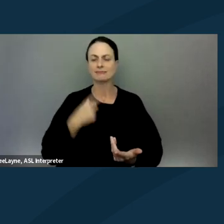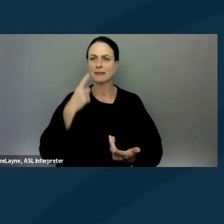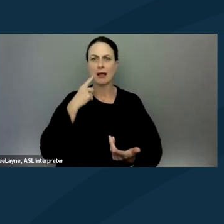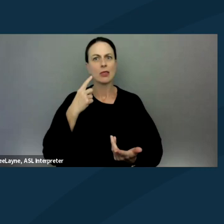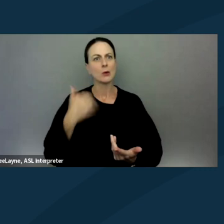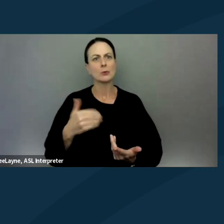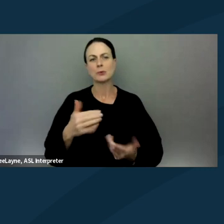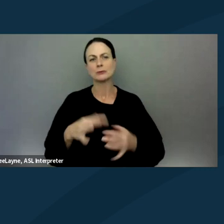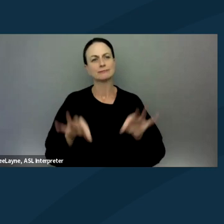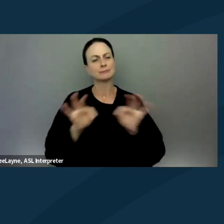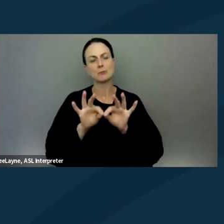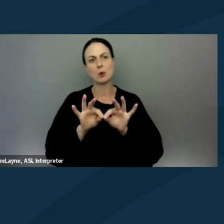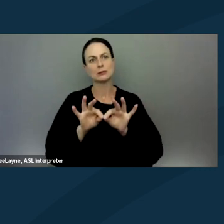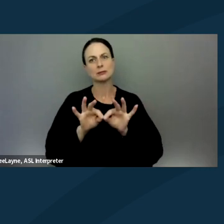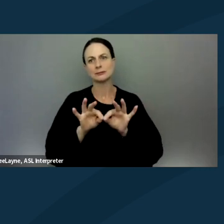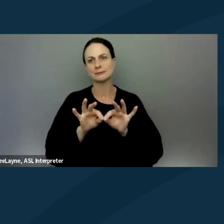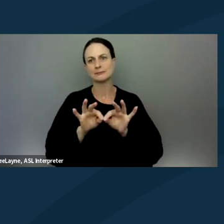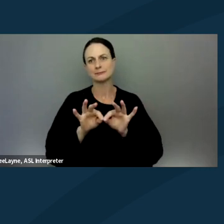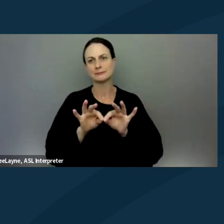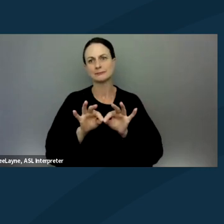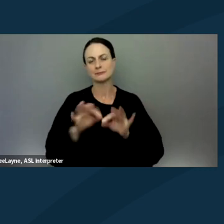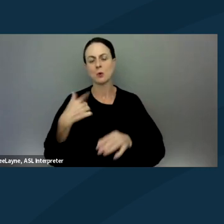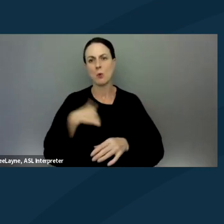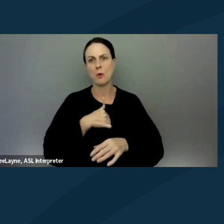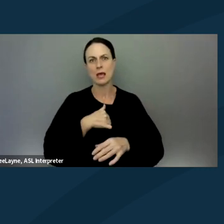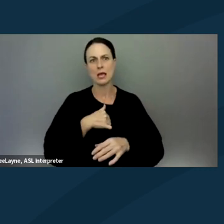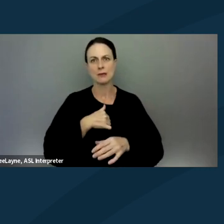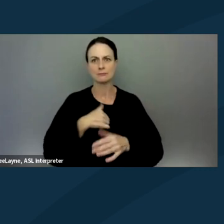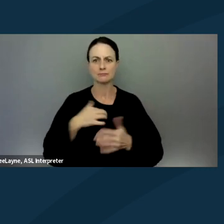that we exercised the rights